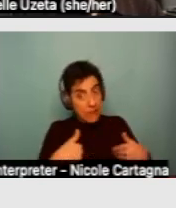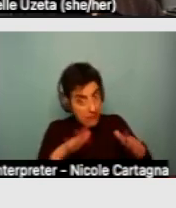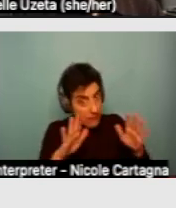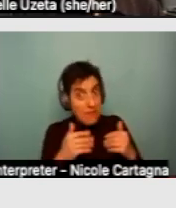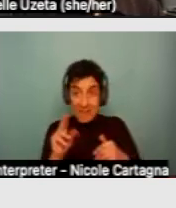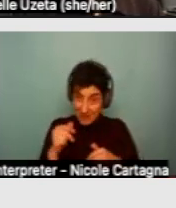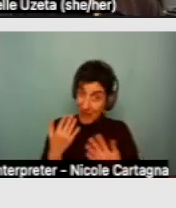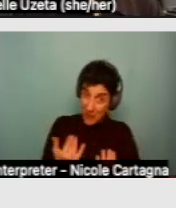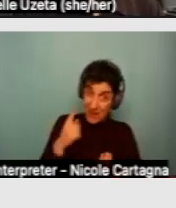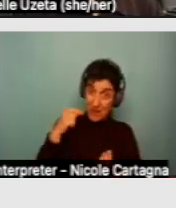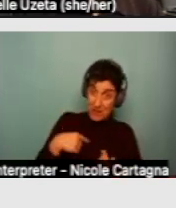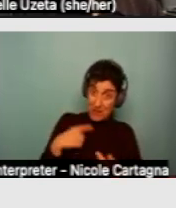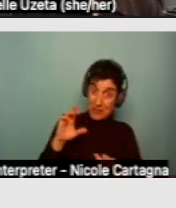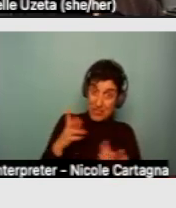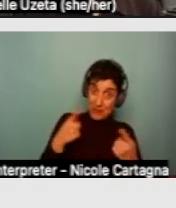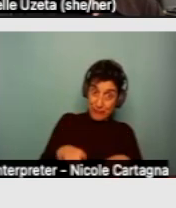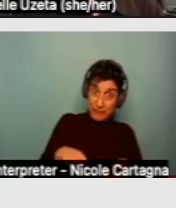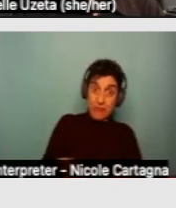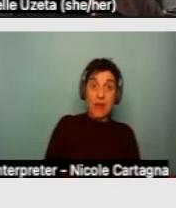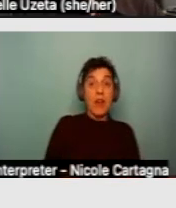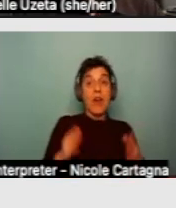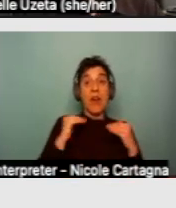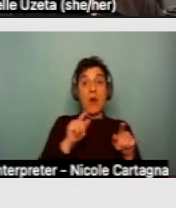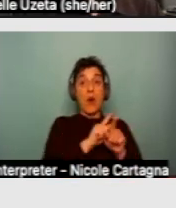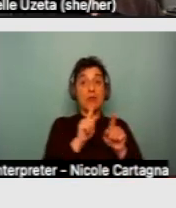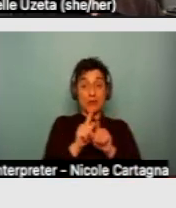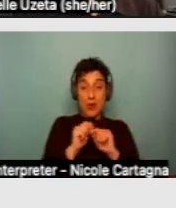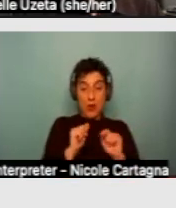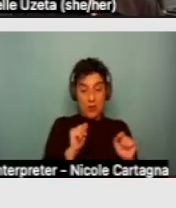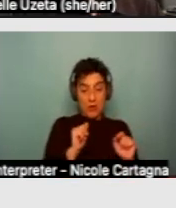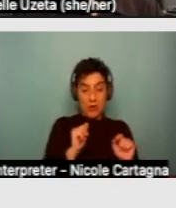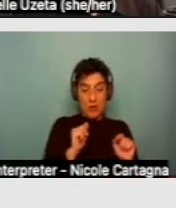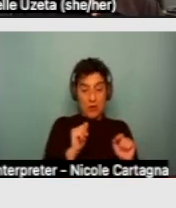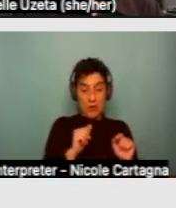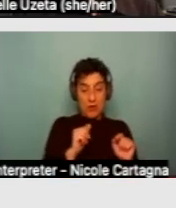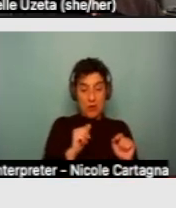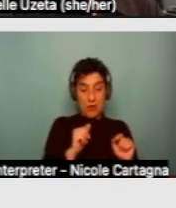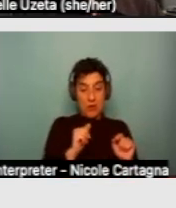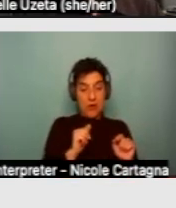And then finally, the failure to allow or accept regional center services or supports